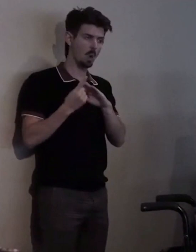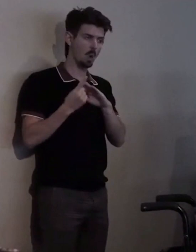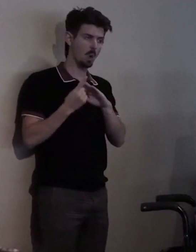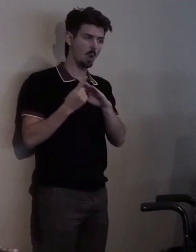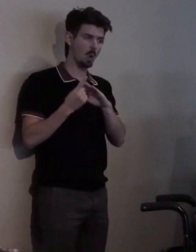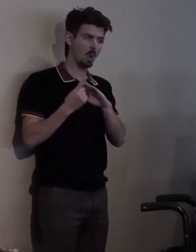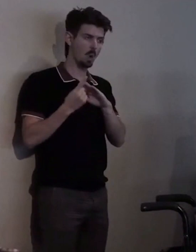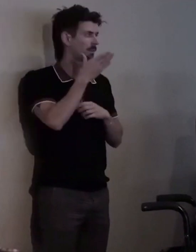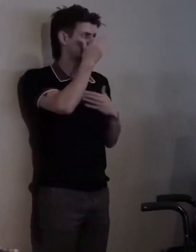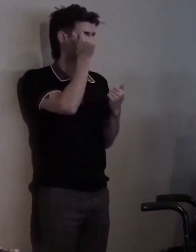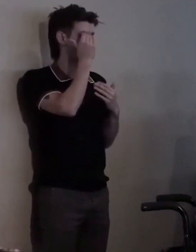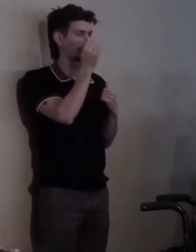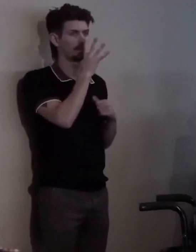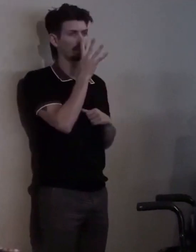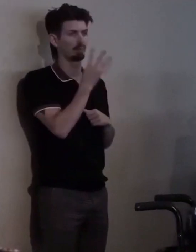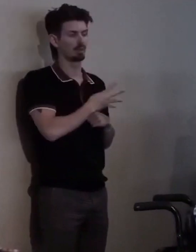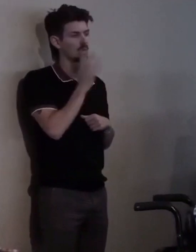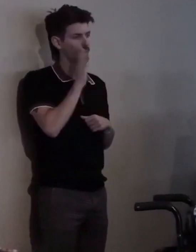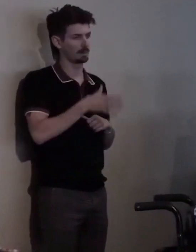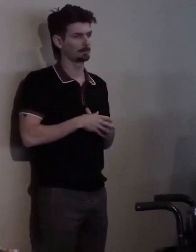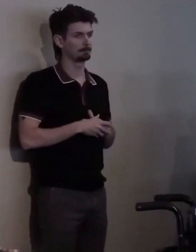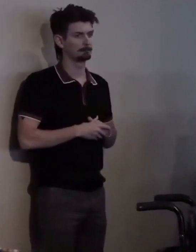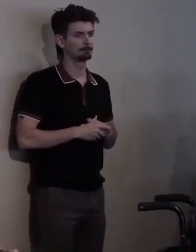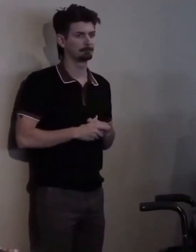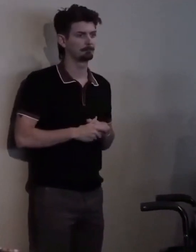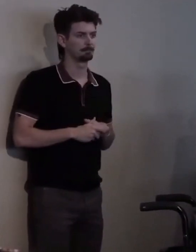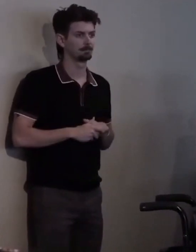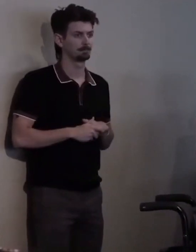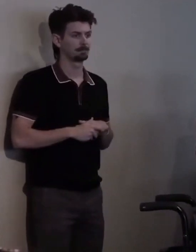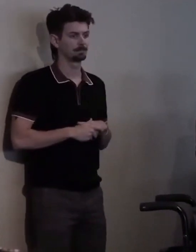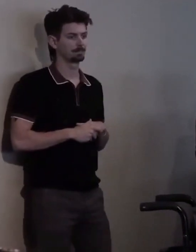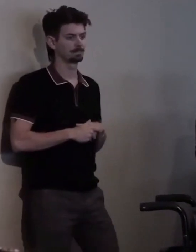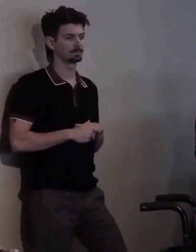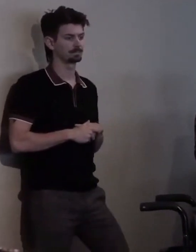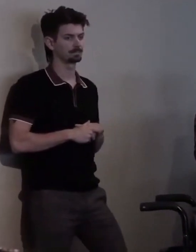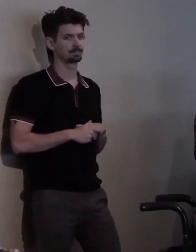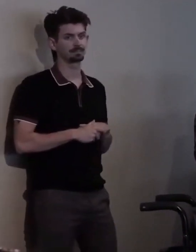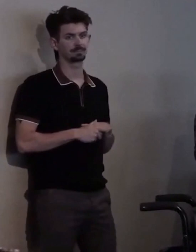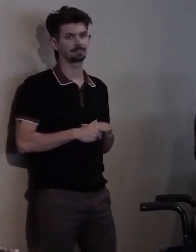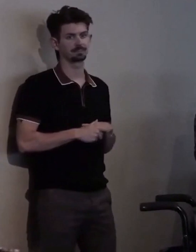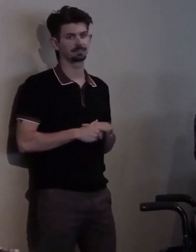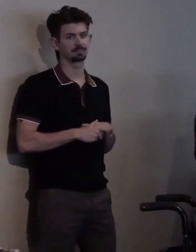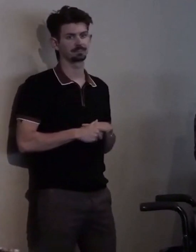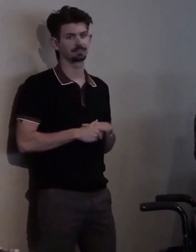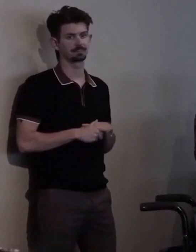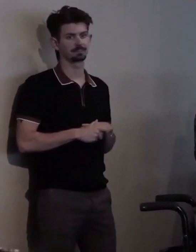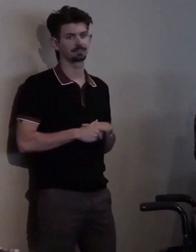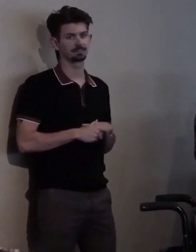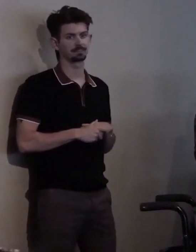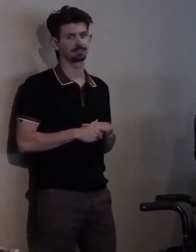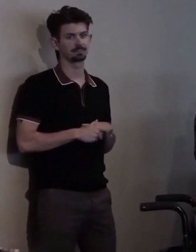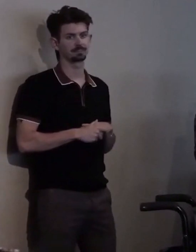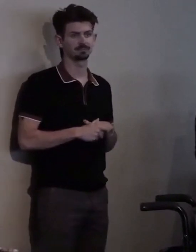[chuckles] I didn't know exactly what I was doing,